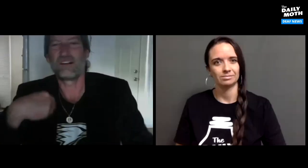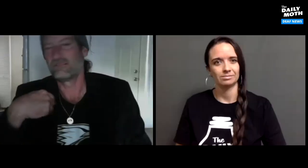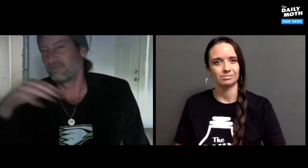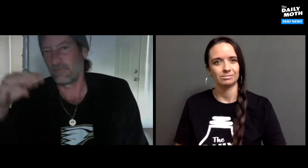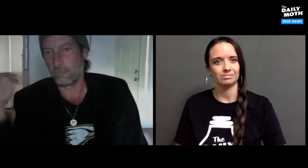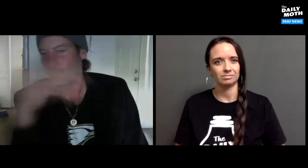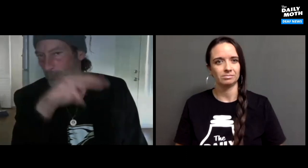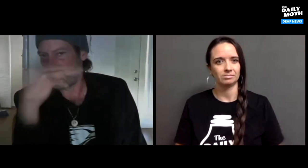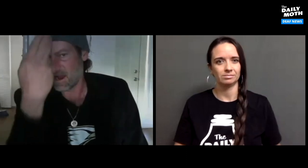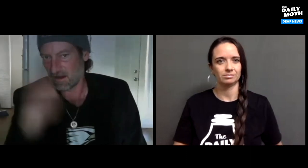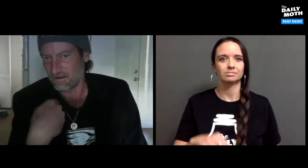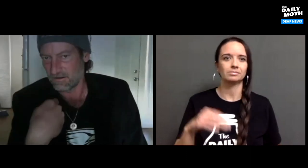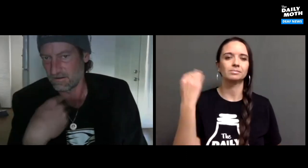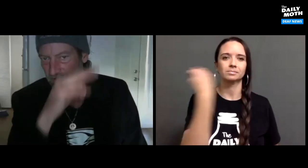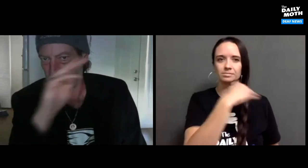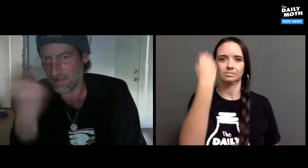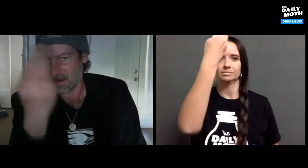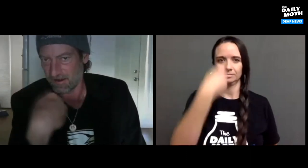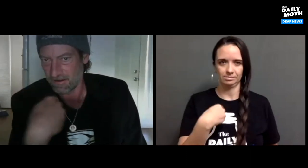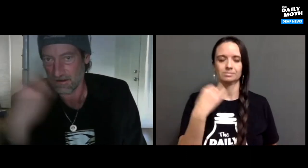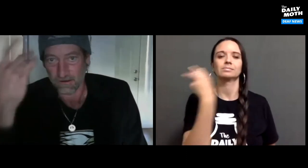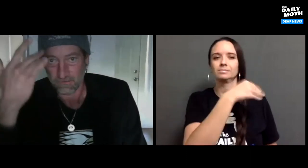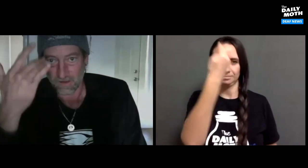(shows sign for Mandalorian).